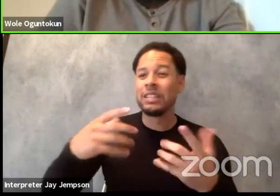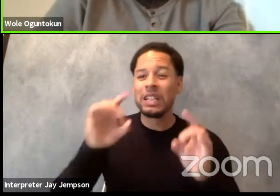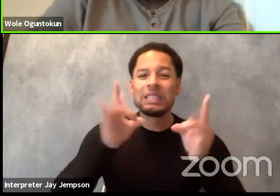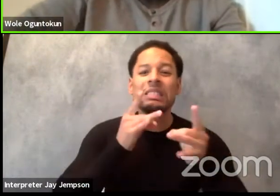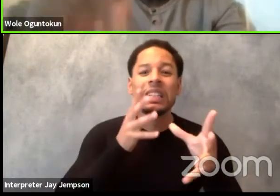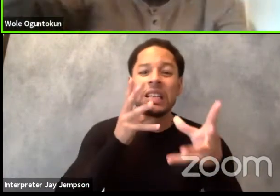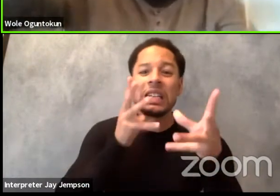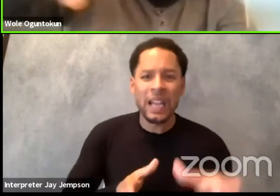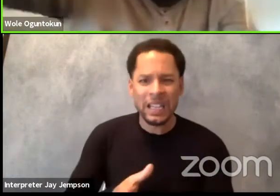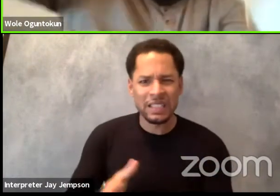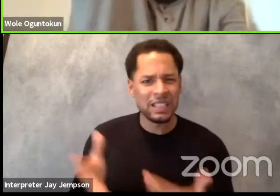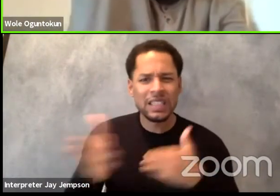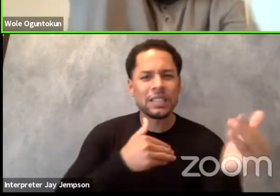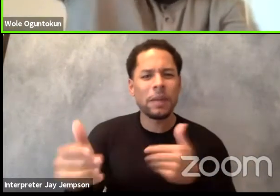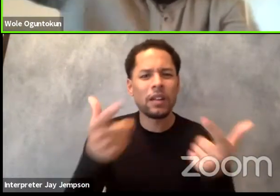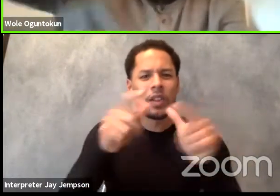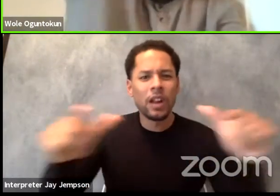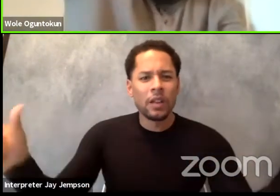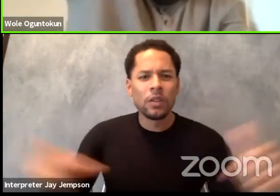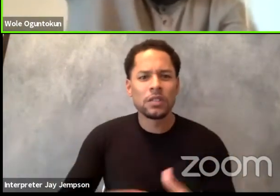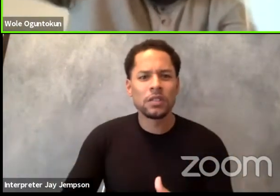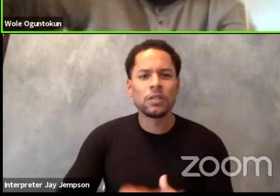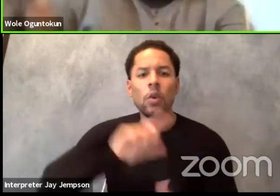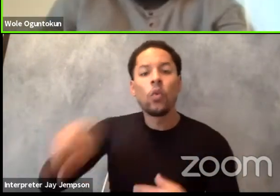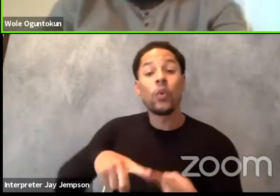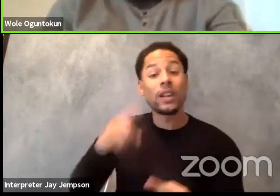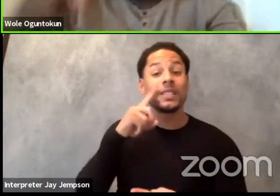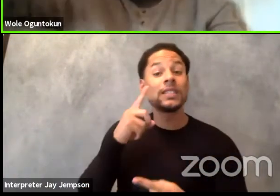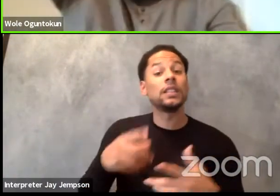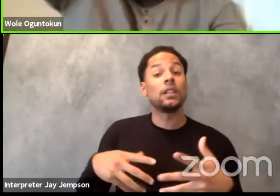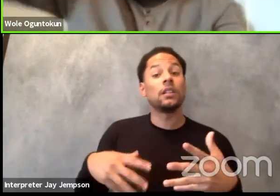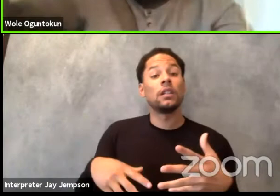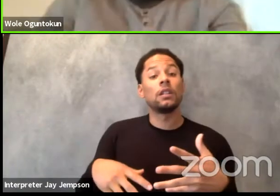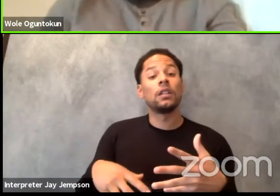When I see Mo Salah in football it is one language, it is Africa.